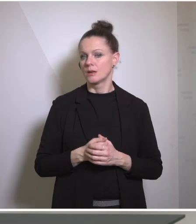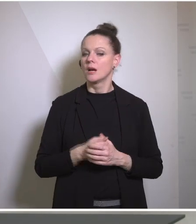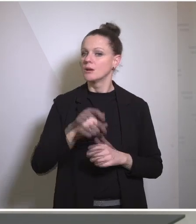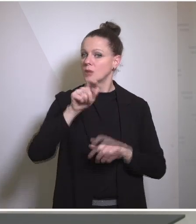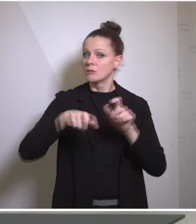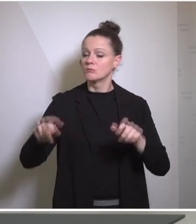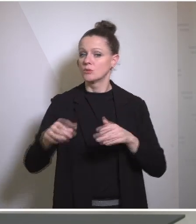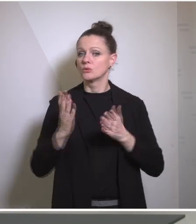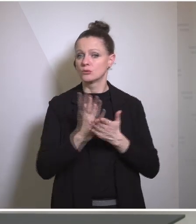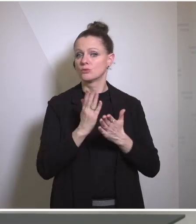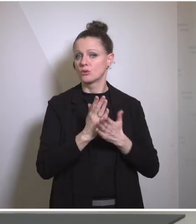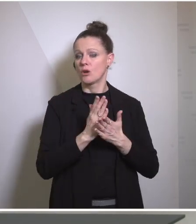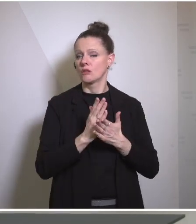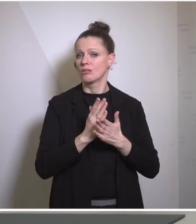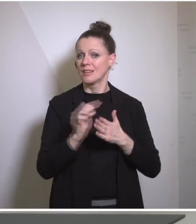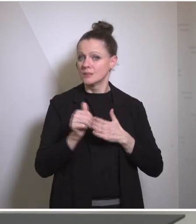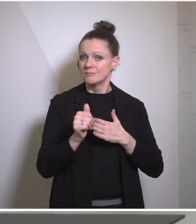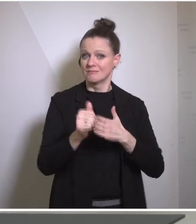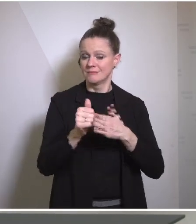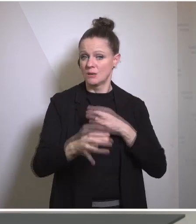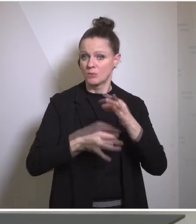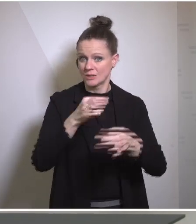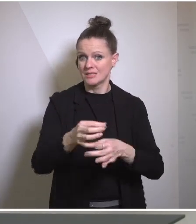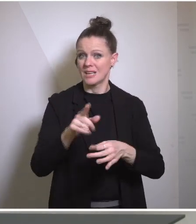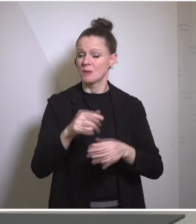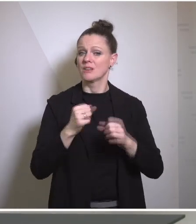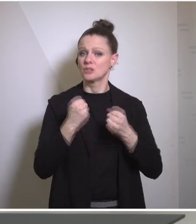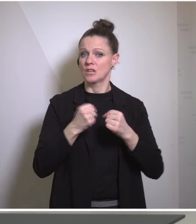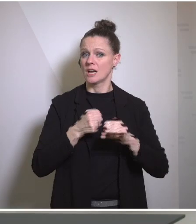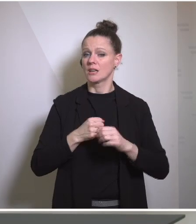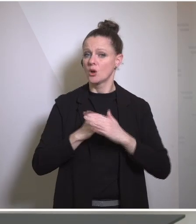this is their their process but they have strong support from countries throughout the region in